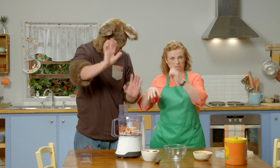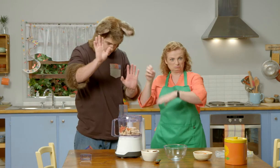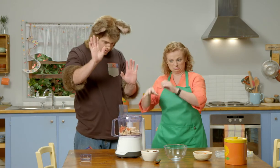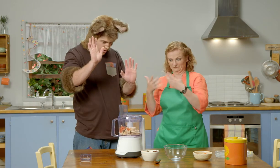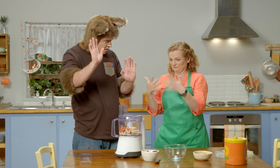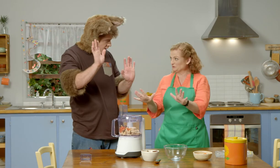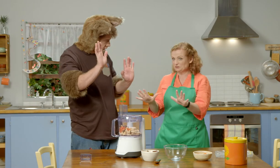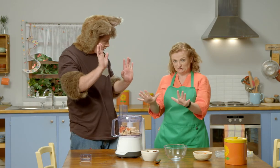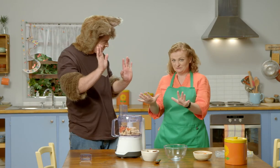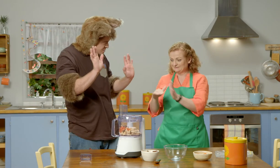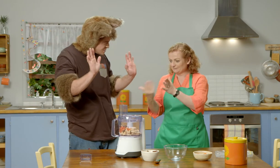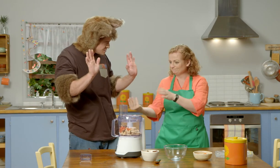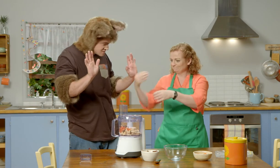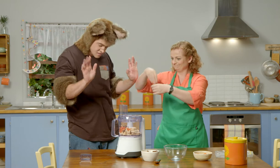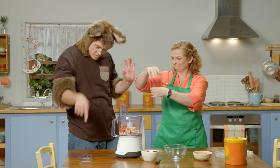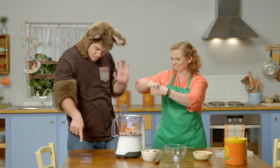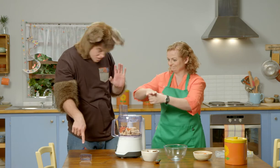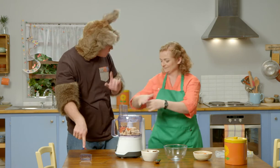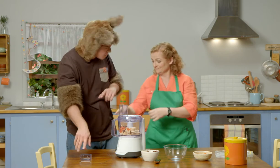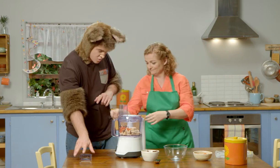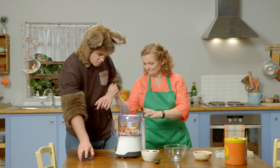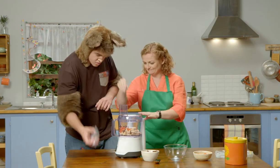Great. Now I think we're ready. Put the lid on.